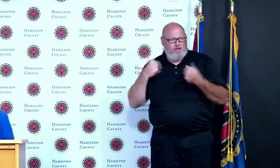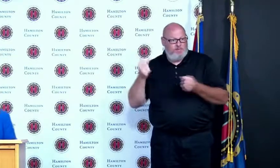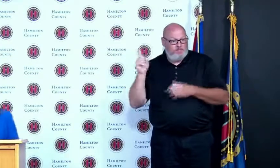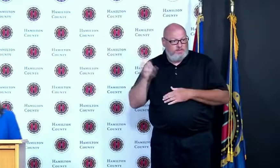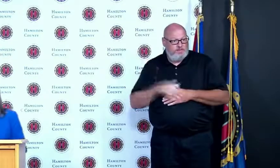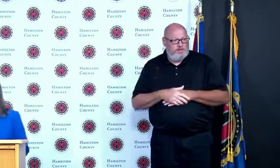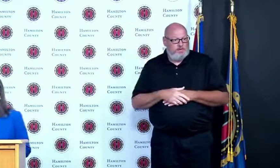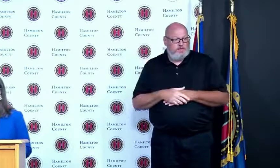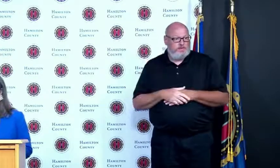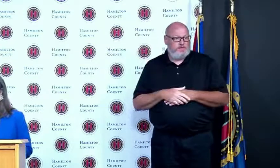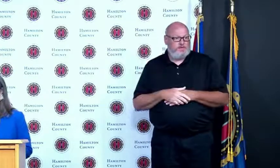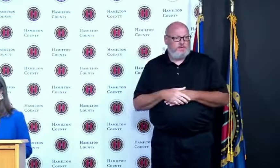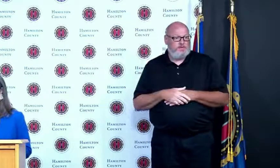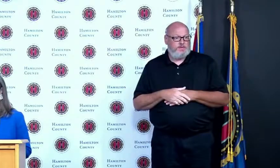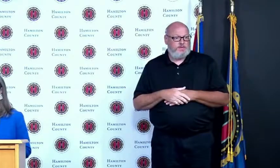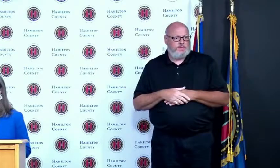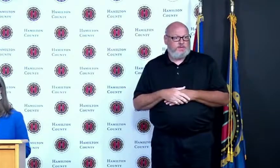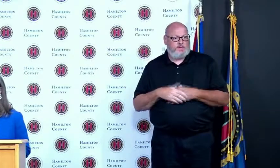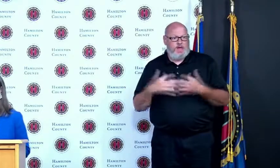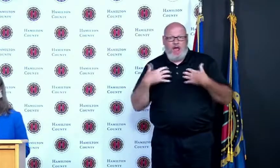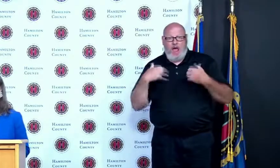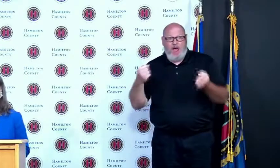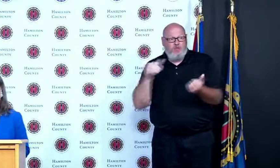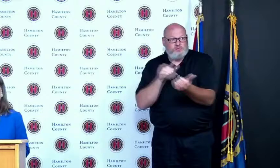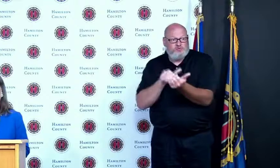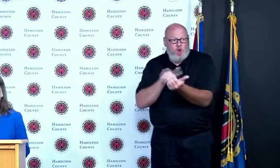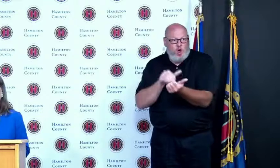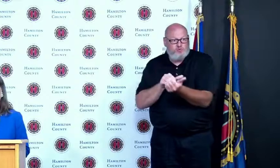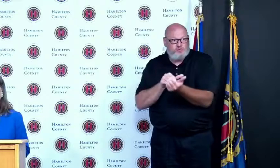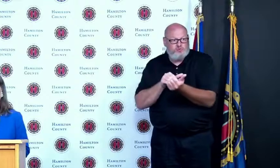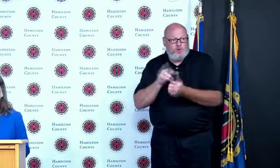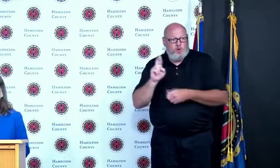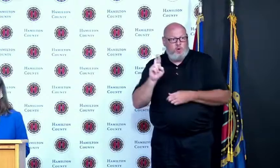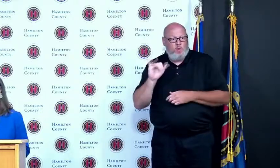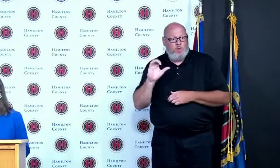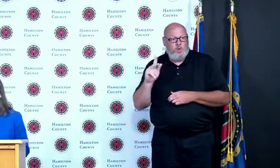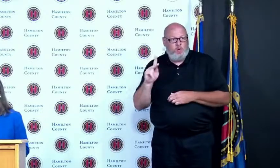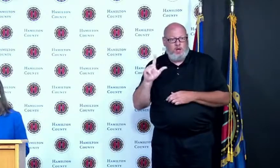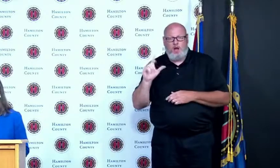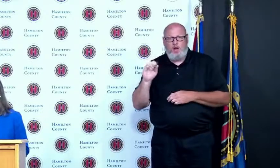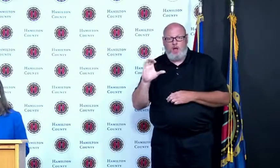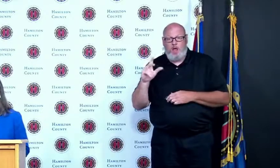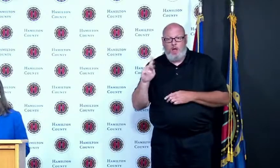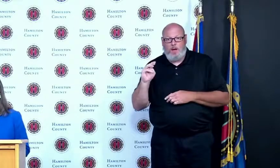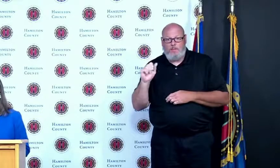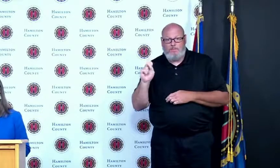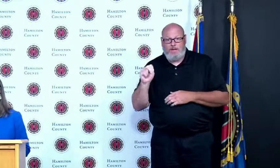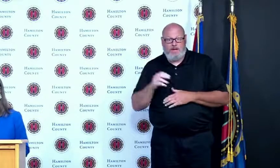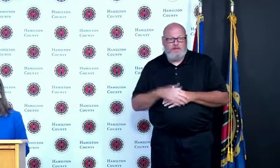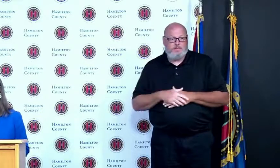and Senior Manager of External Affairs at the Health Collab Christa Hyson we also had